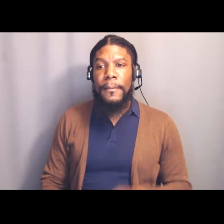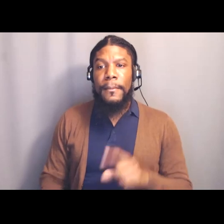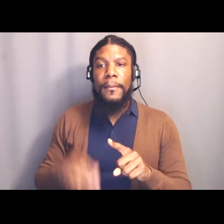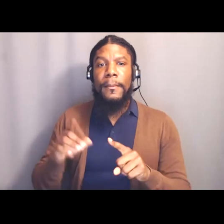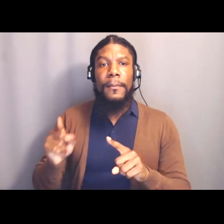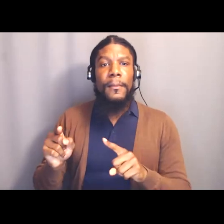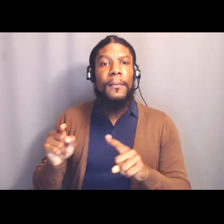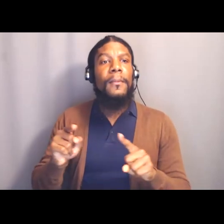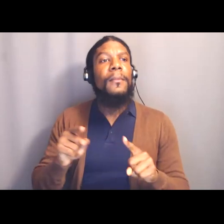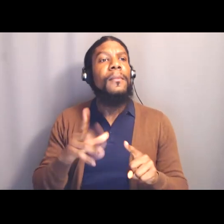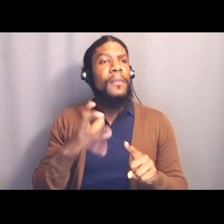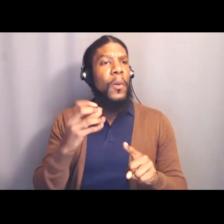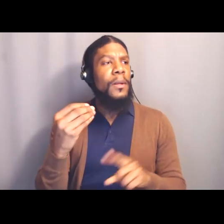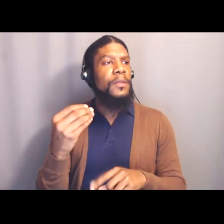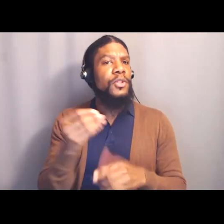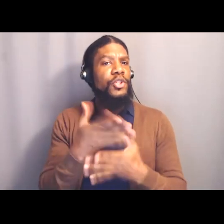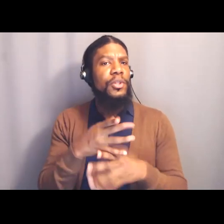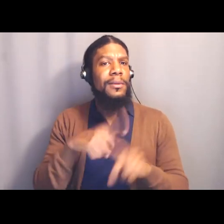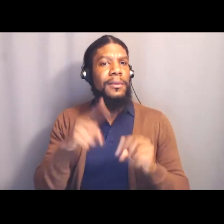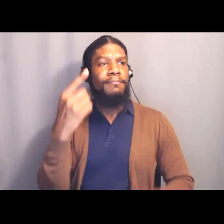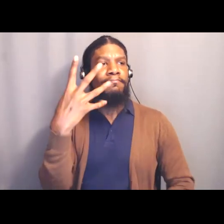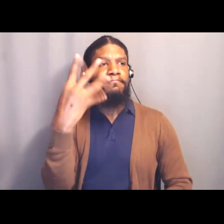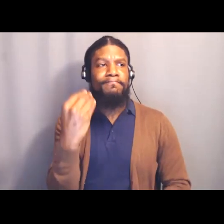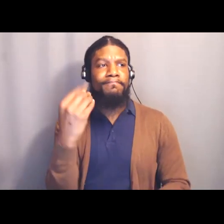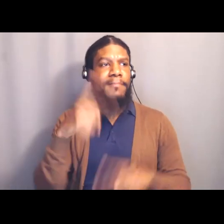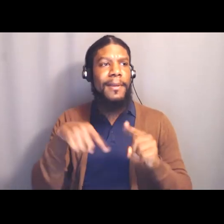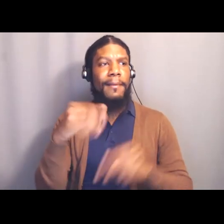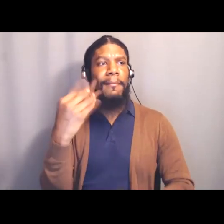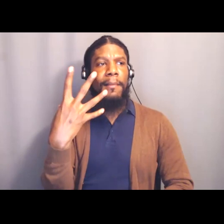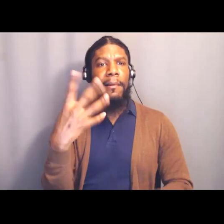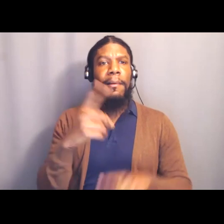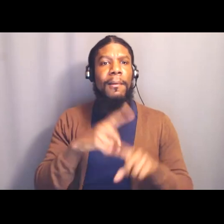but I'll share part of my vision and this is Consuelo.